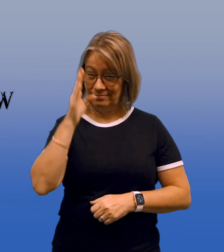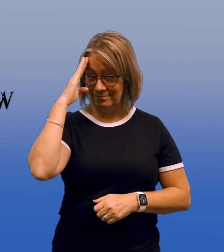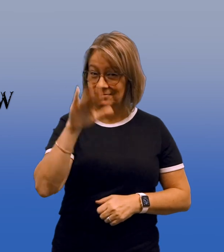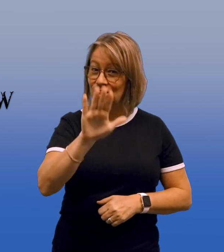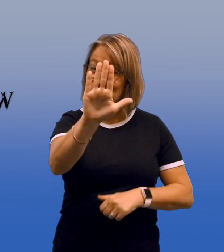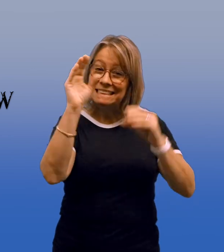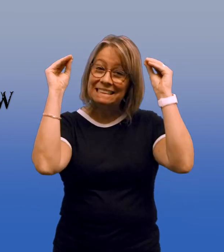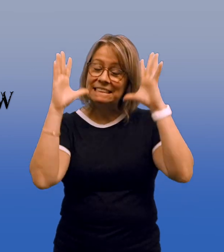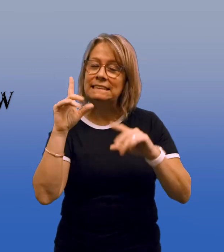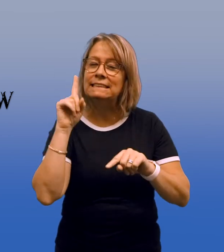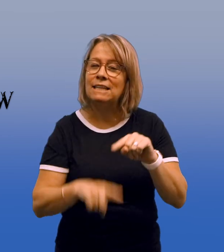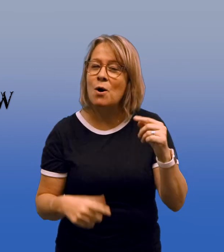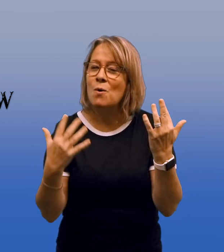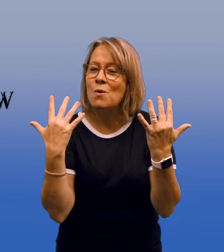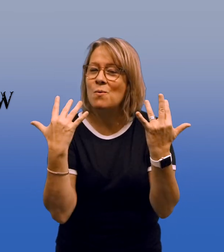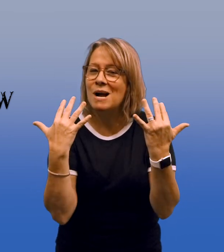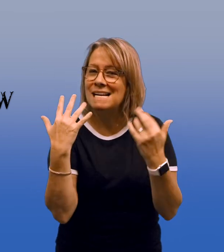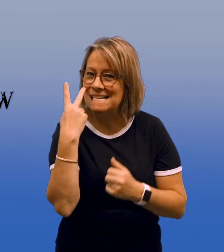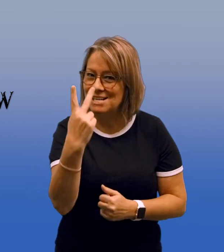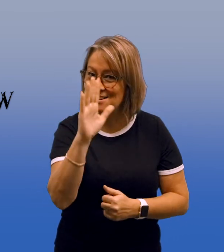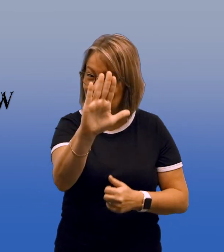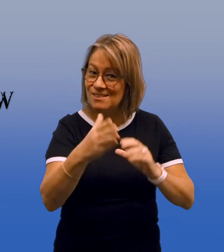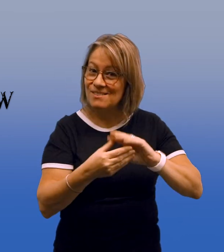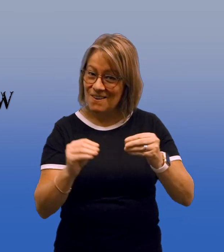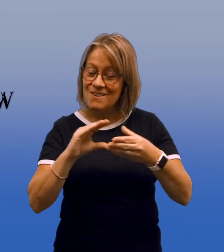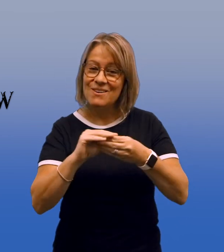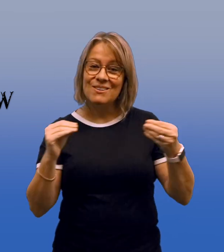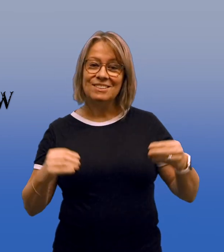I know your teacher can't wait to see your story!